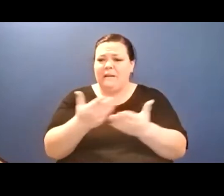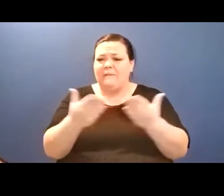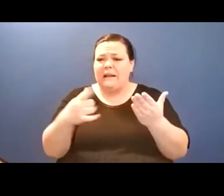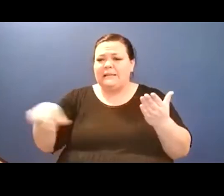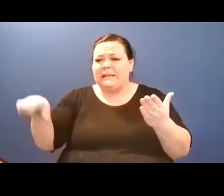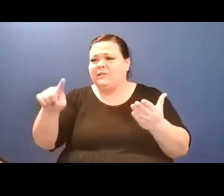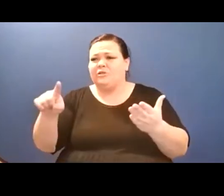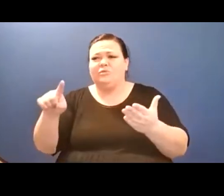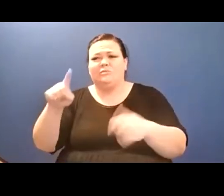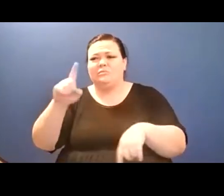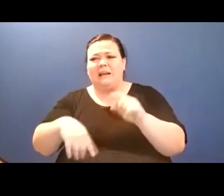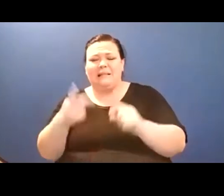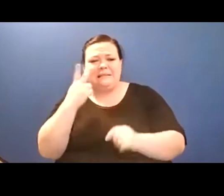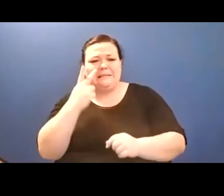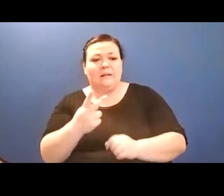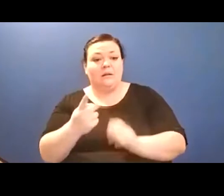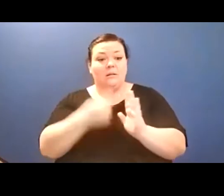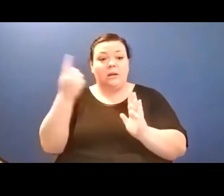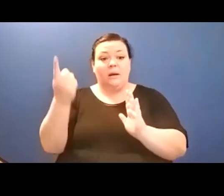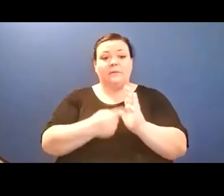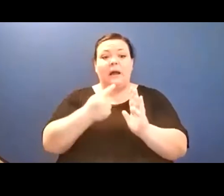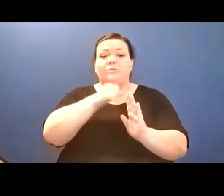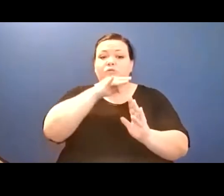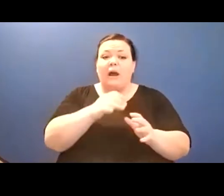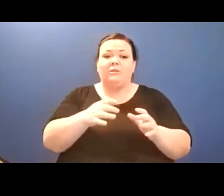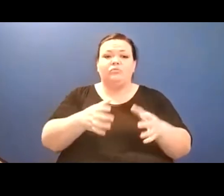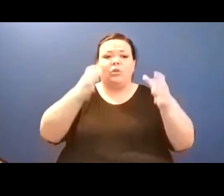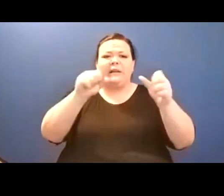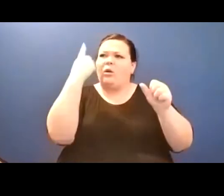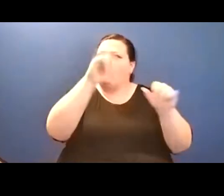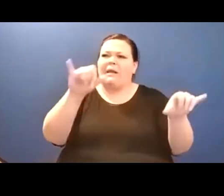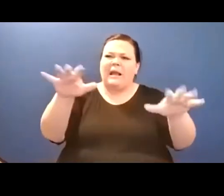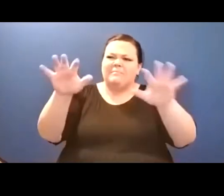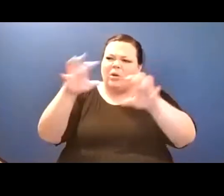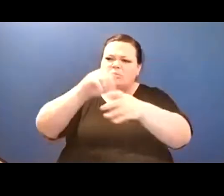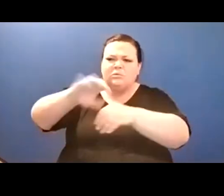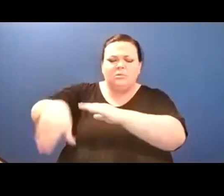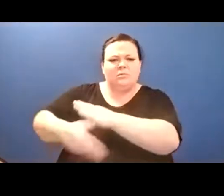my fake rocks the temporary goodbyes that feel like forever/ and my trash trucks the emptiness